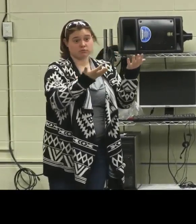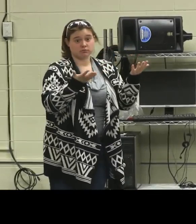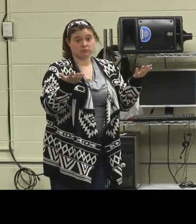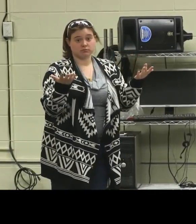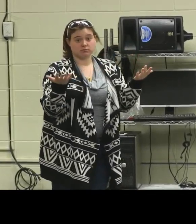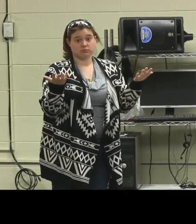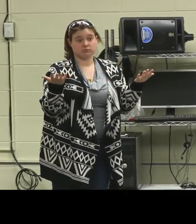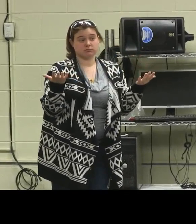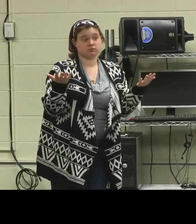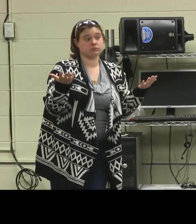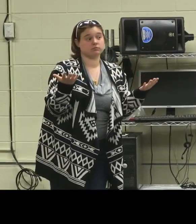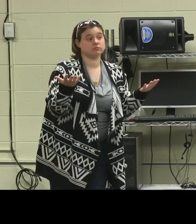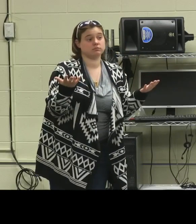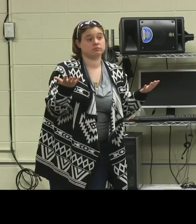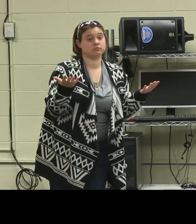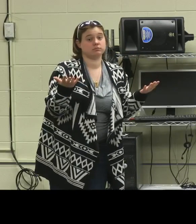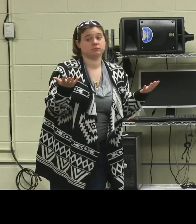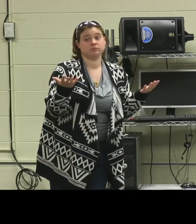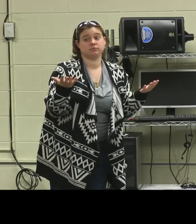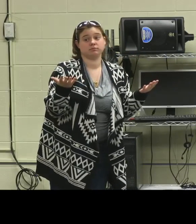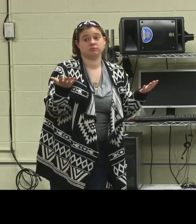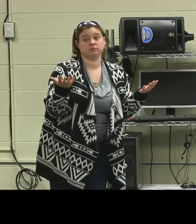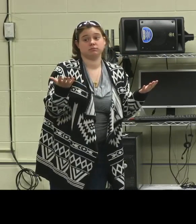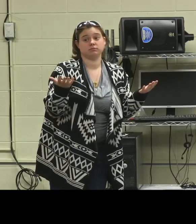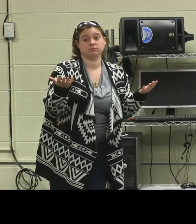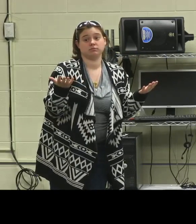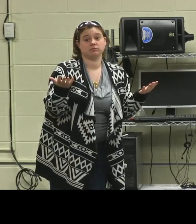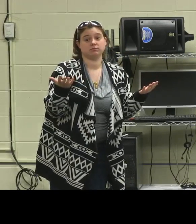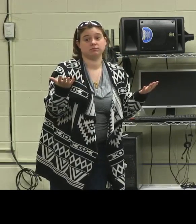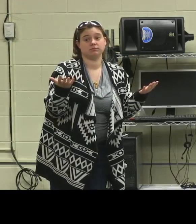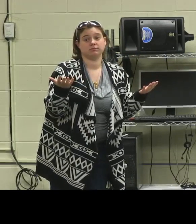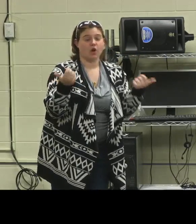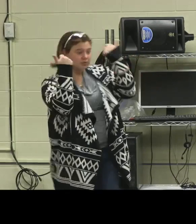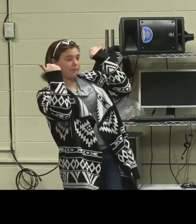or from the audience? Any more questions?